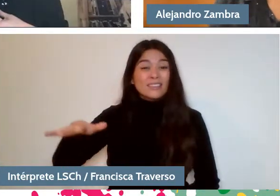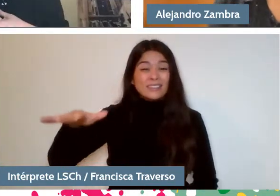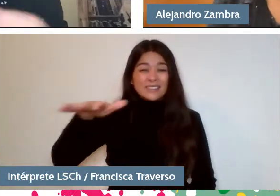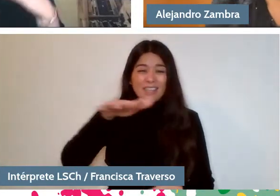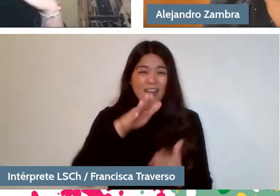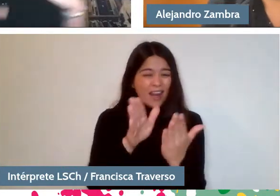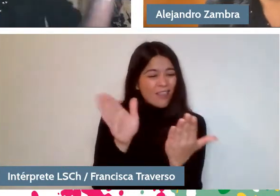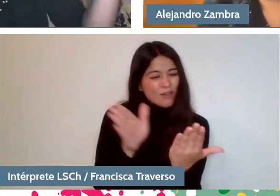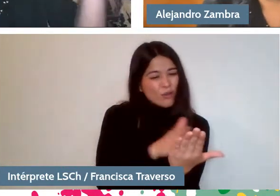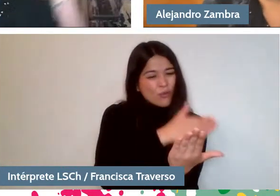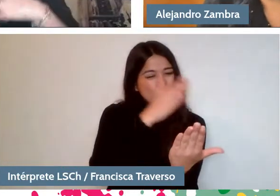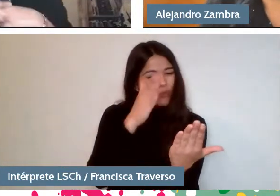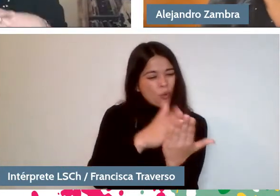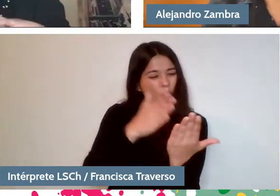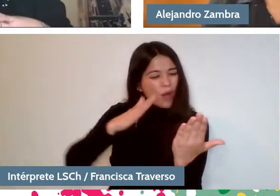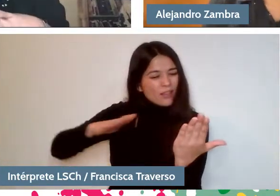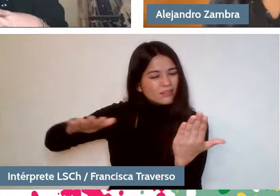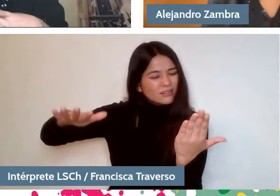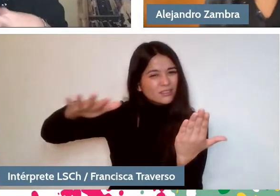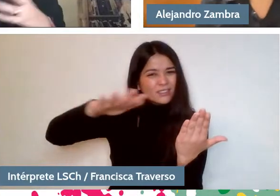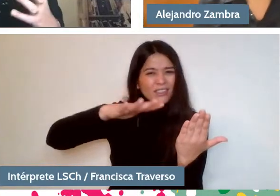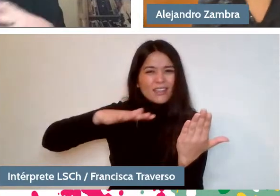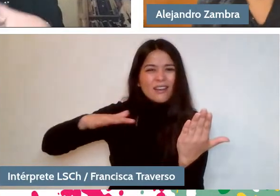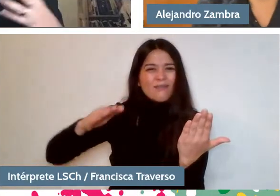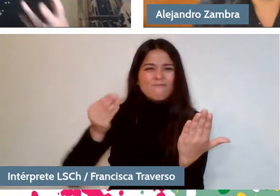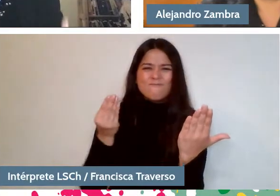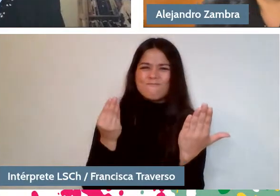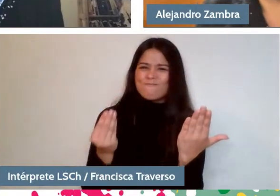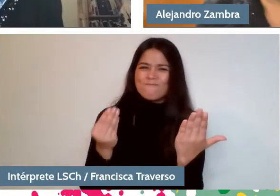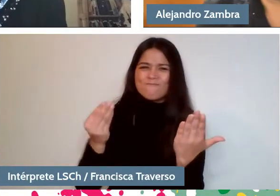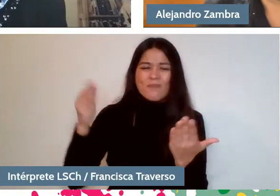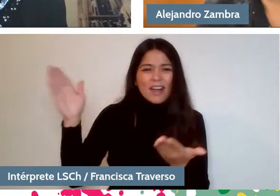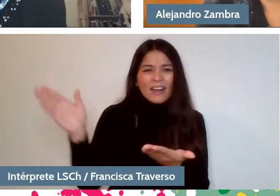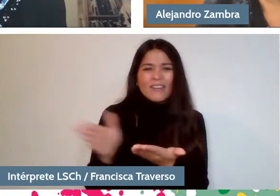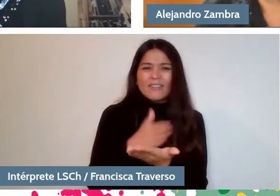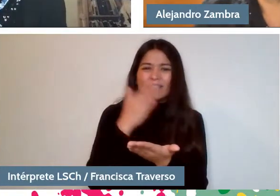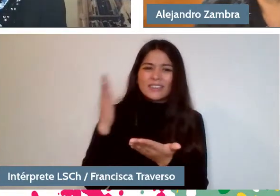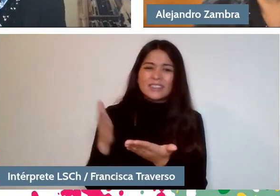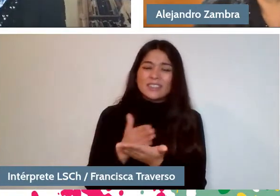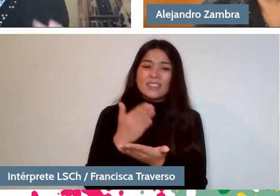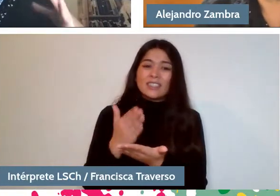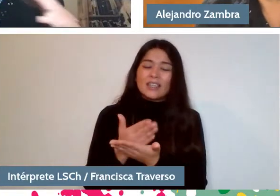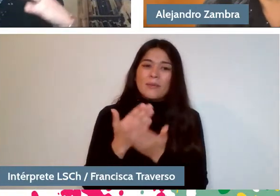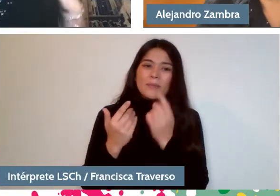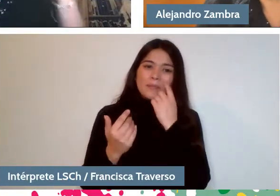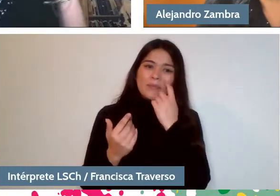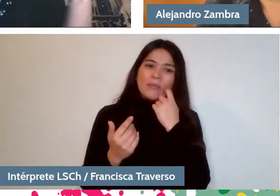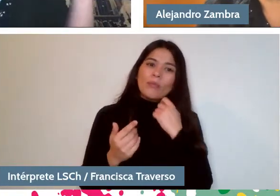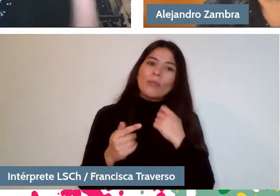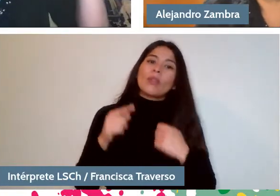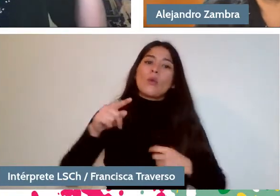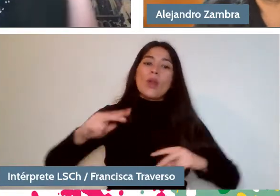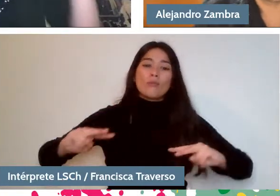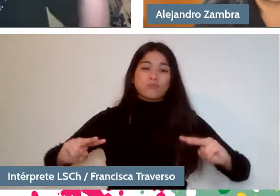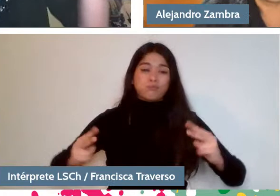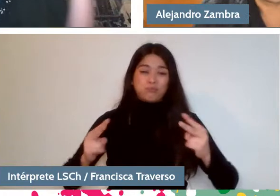that also decorates the magazine, the image of a building of skyscrapers